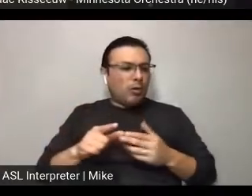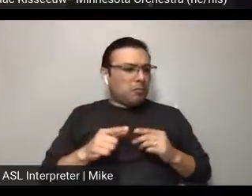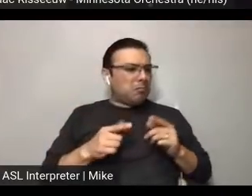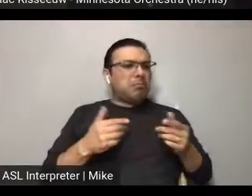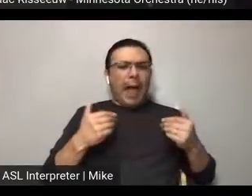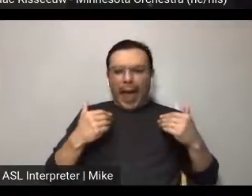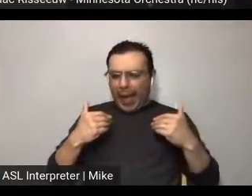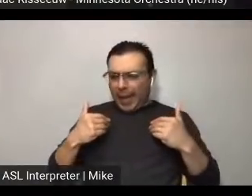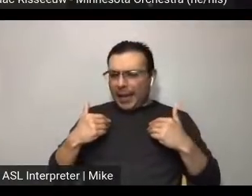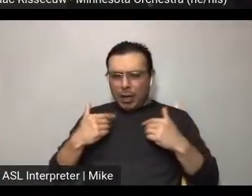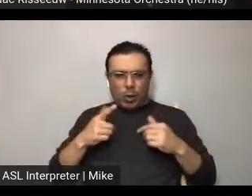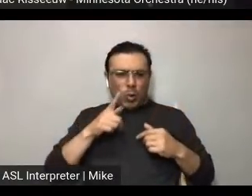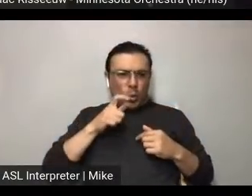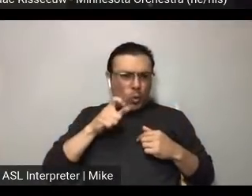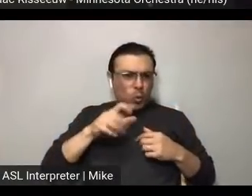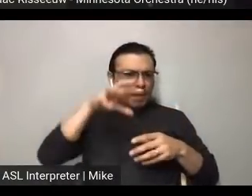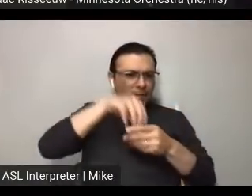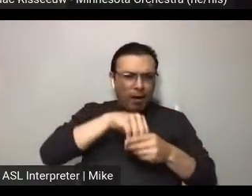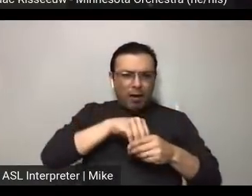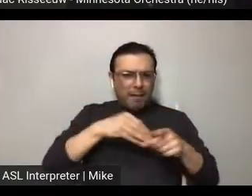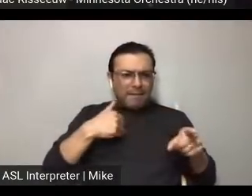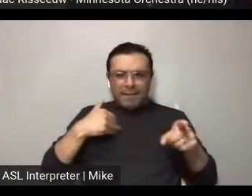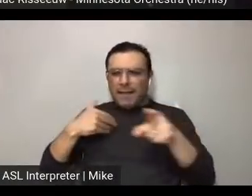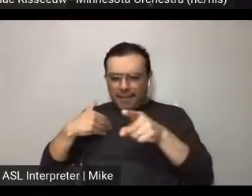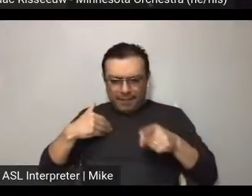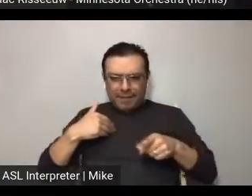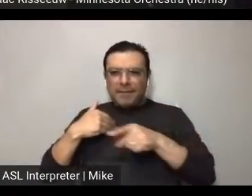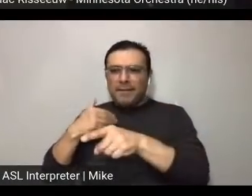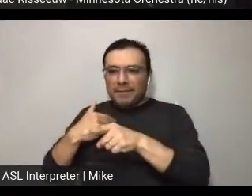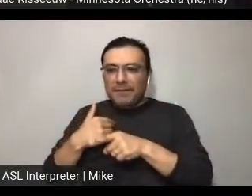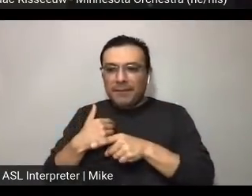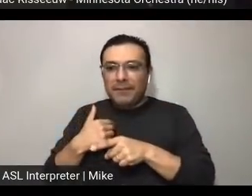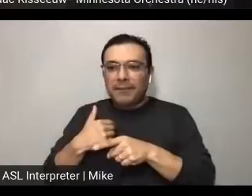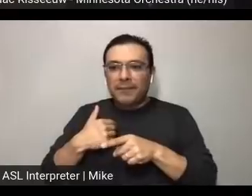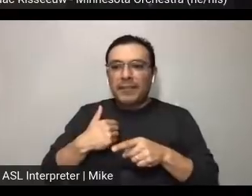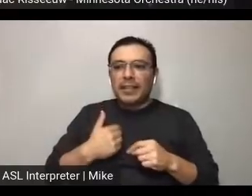Because of the work we were doing before the pandemic. But.